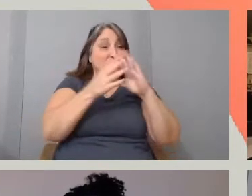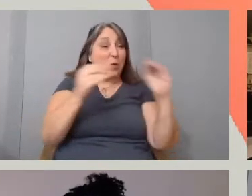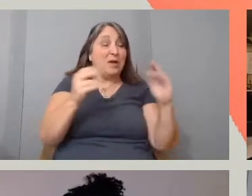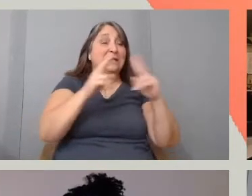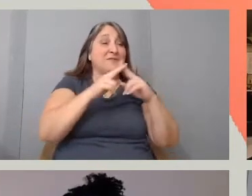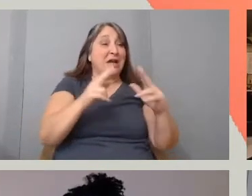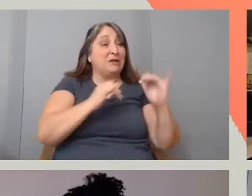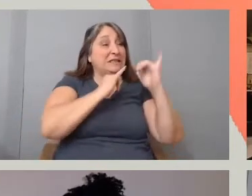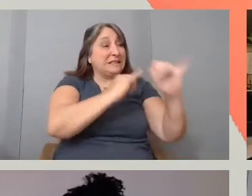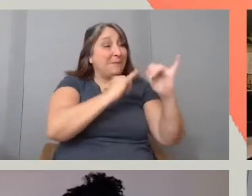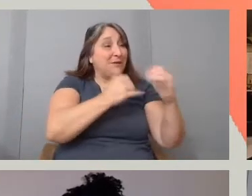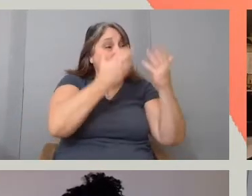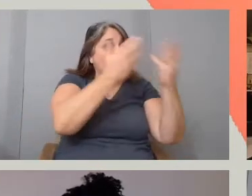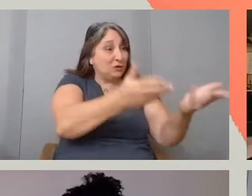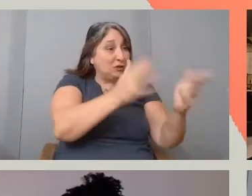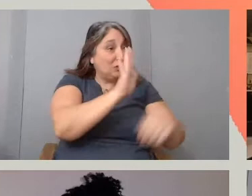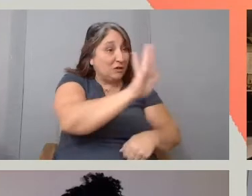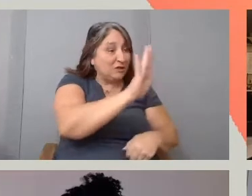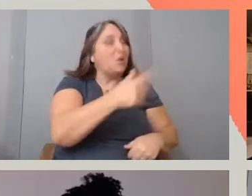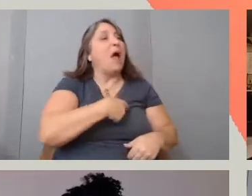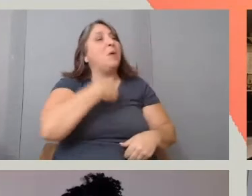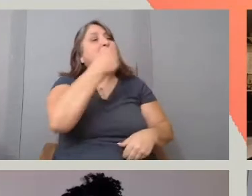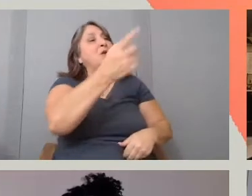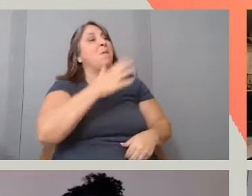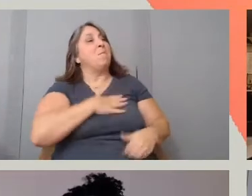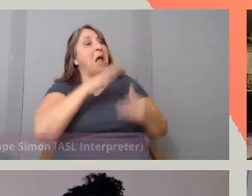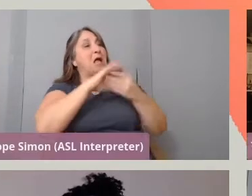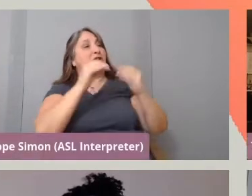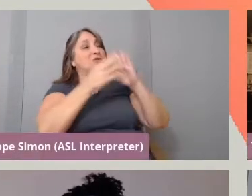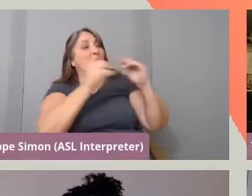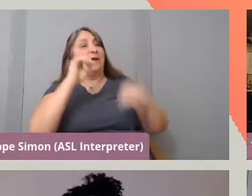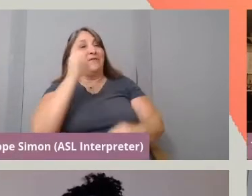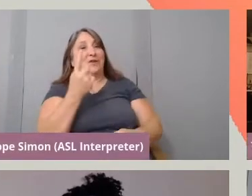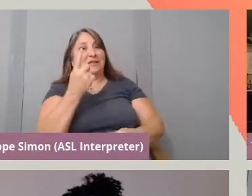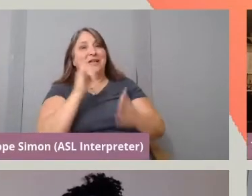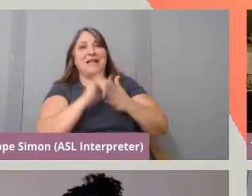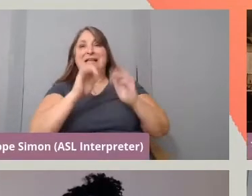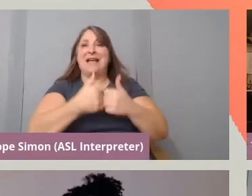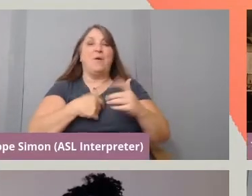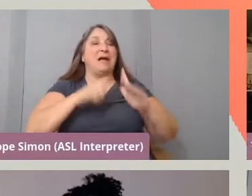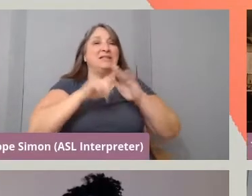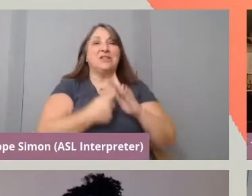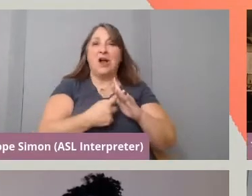So let me tell you mine. So that's how I start the conversation. I don't start the conversation,